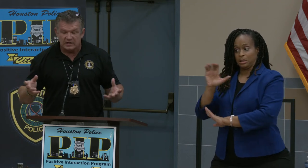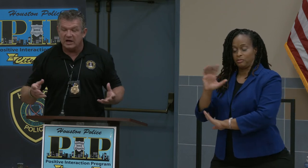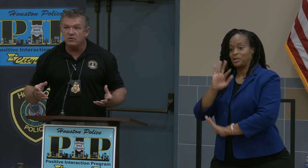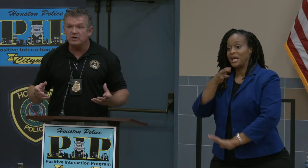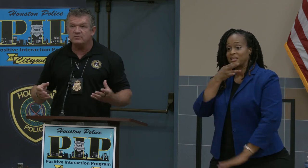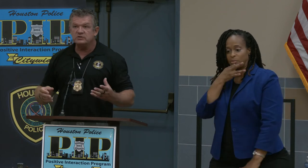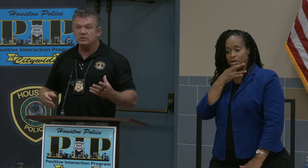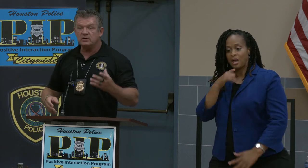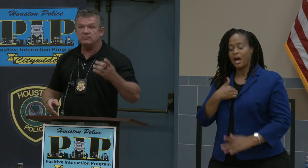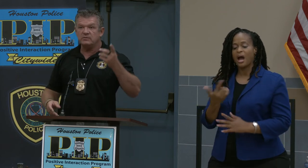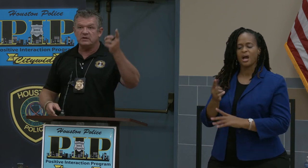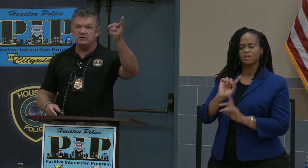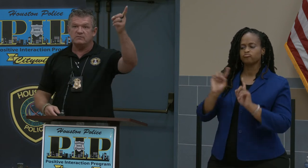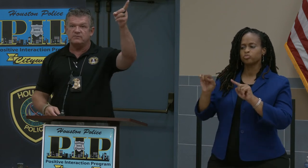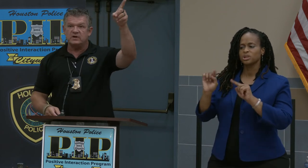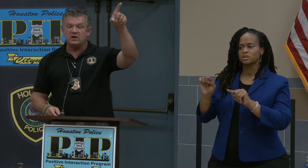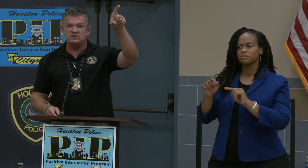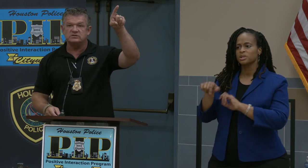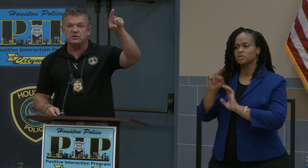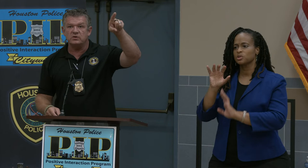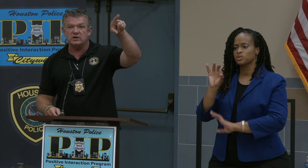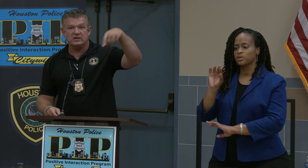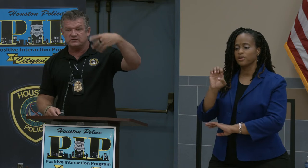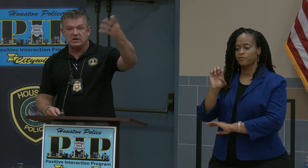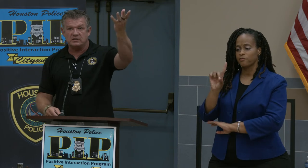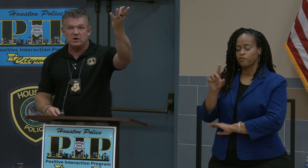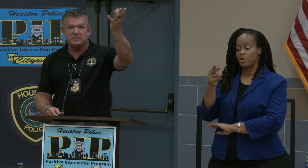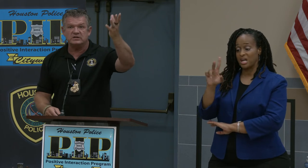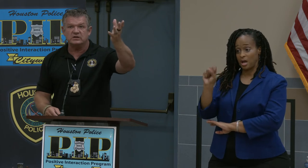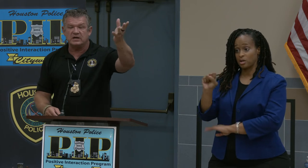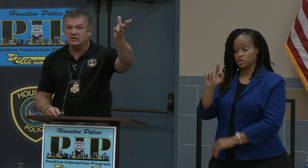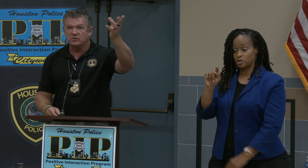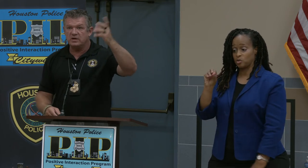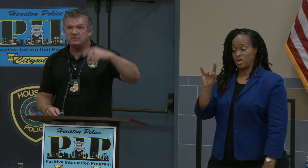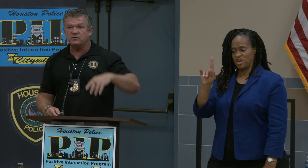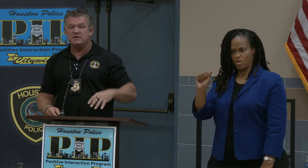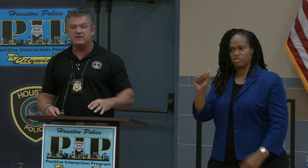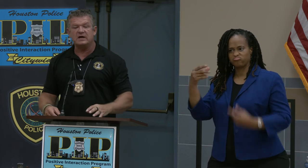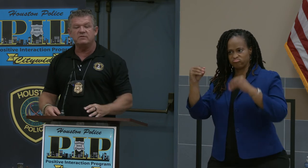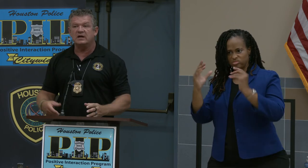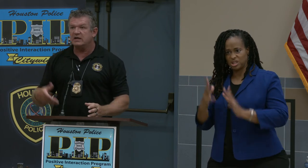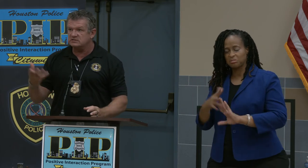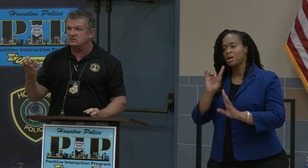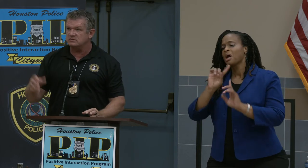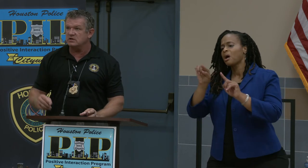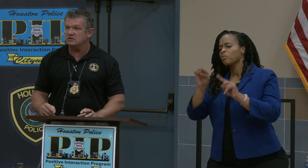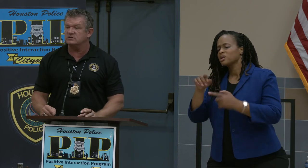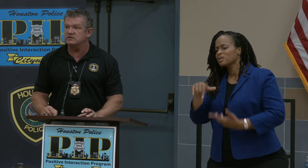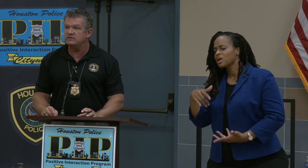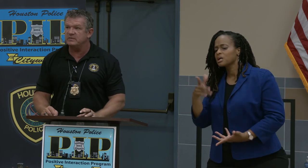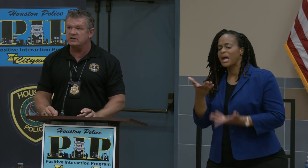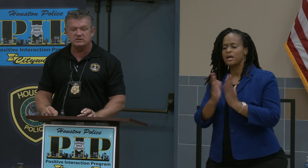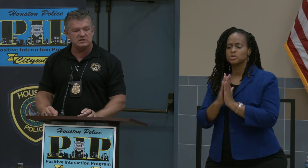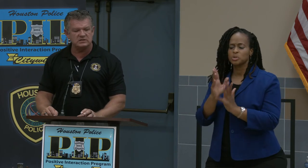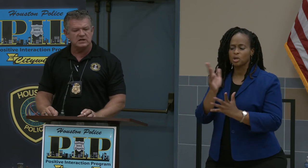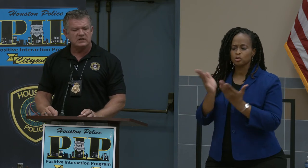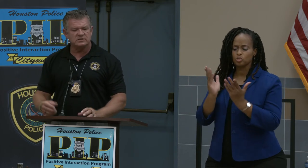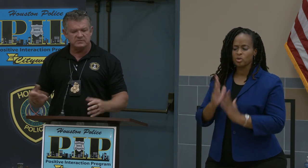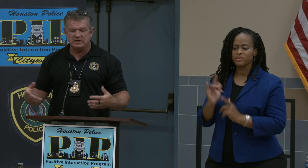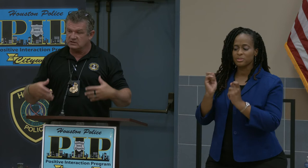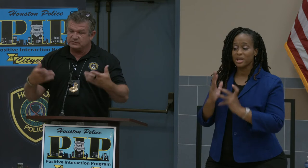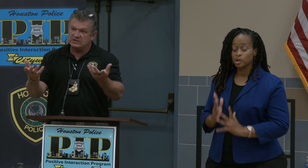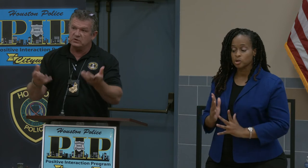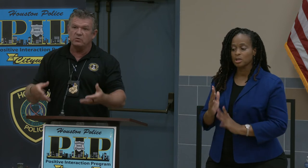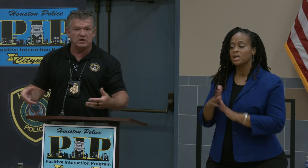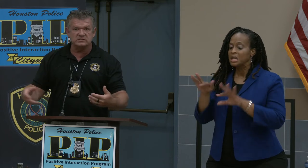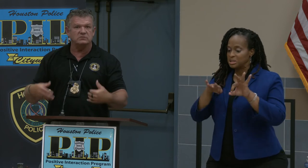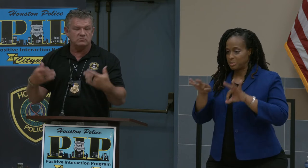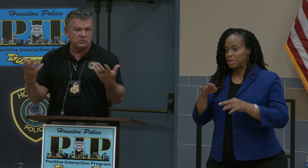I went up to the Fred Haas Toyota and where I bought my truck and I explained to them what